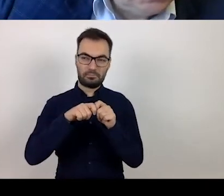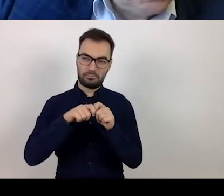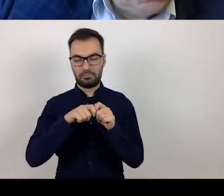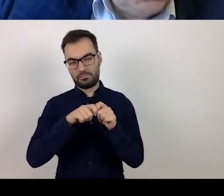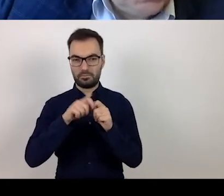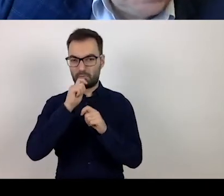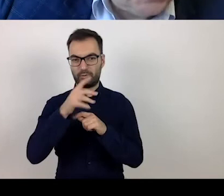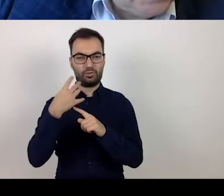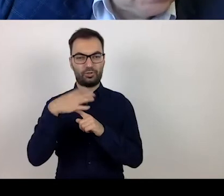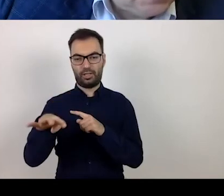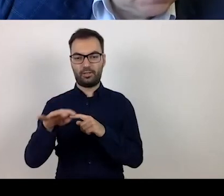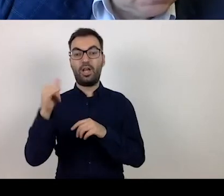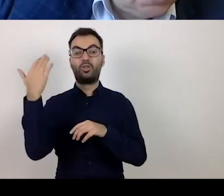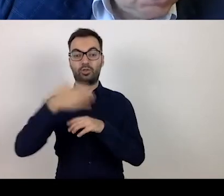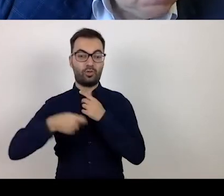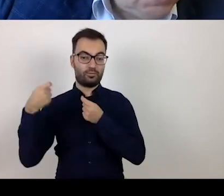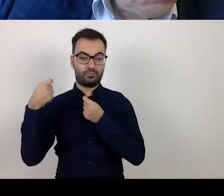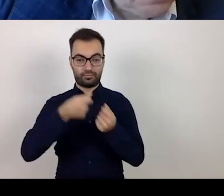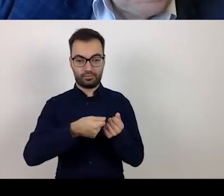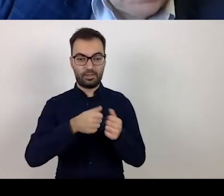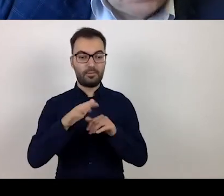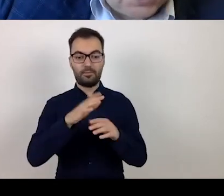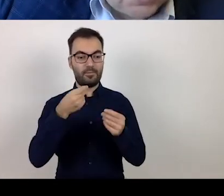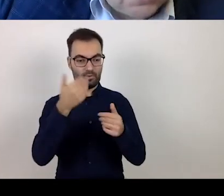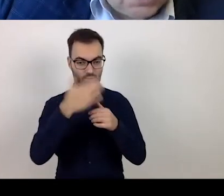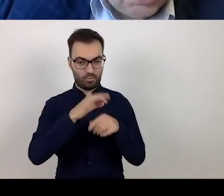after the end of the funding of a place within the project.